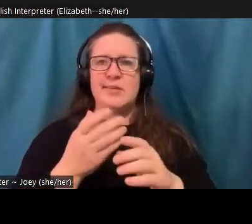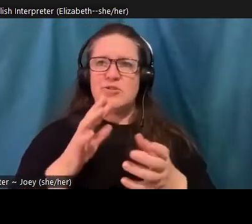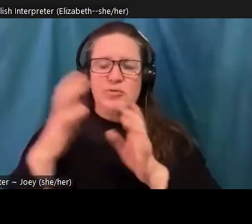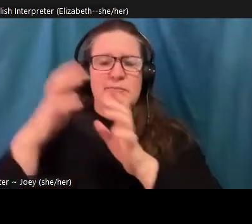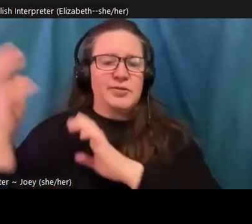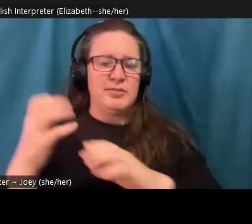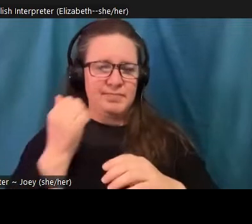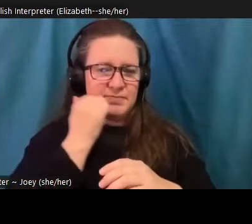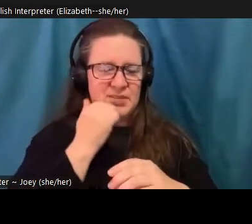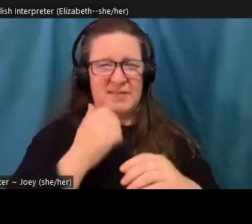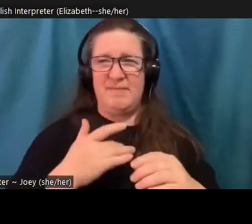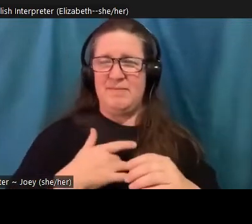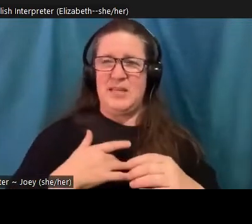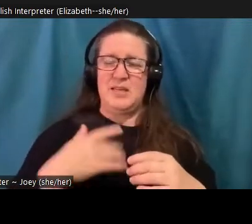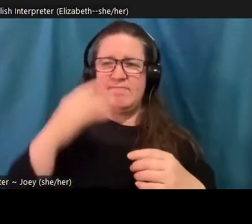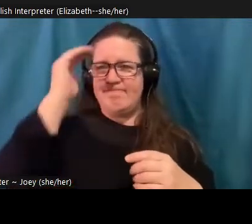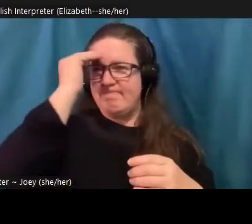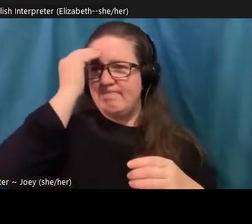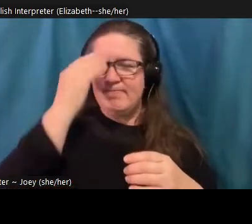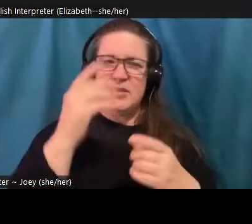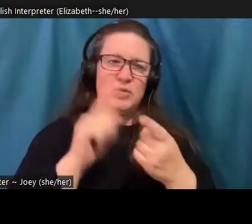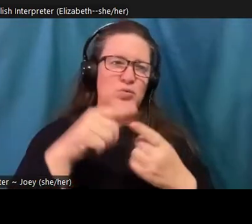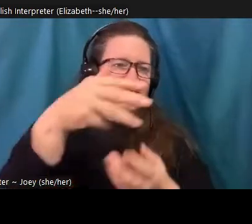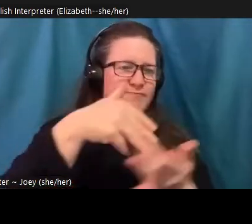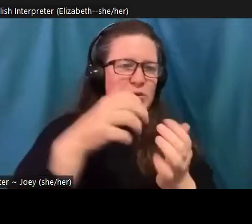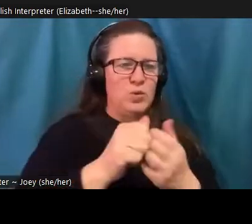are afraid to have children, and 77% of these respondents